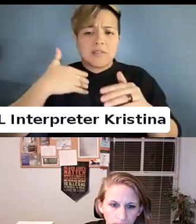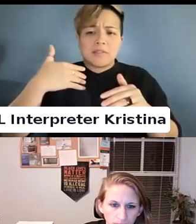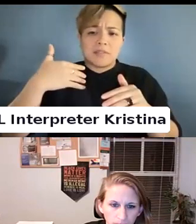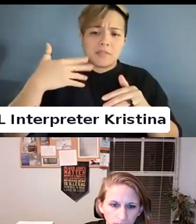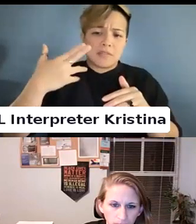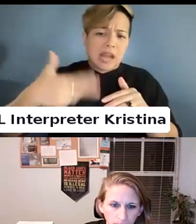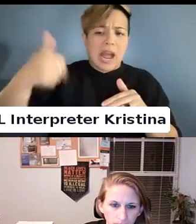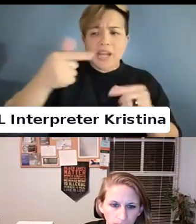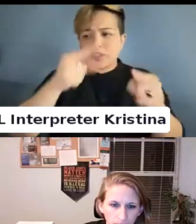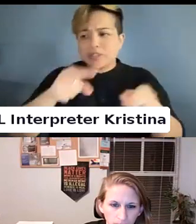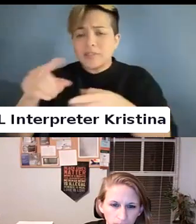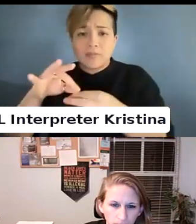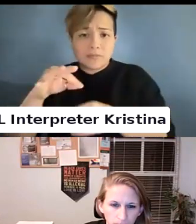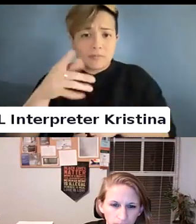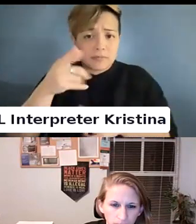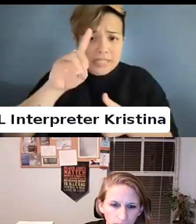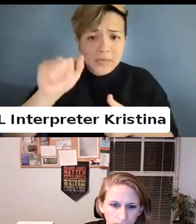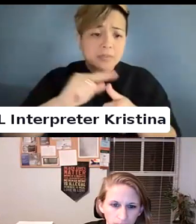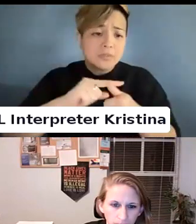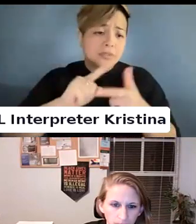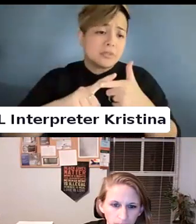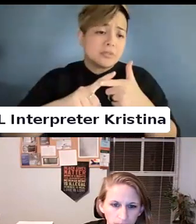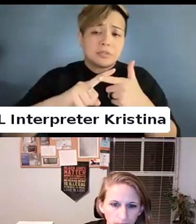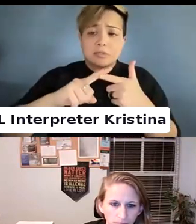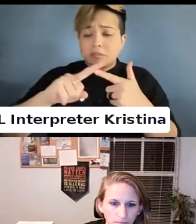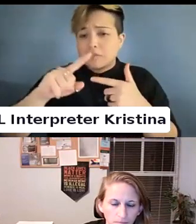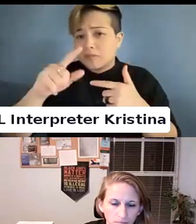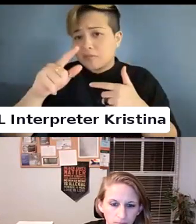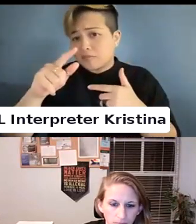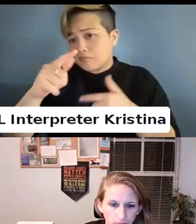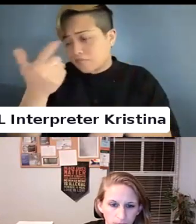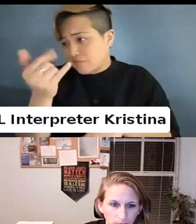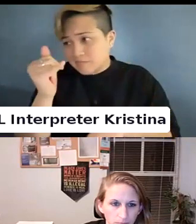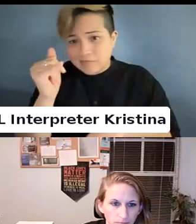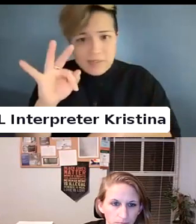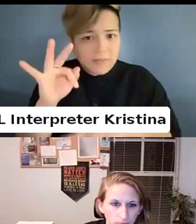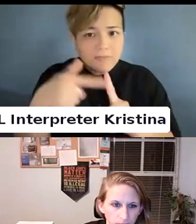Of disability. Acquiring disability if one does not have one. We know there is a lot.